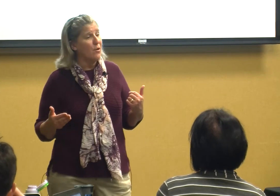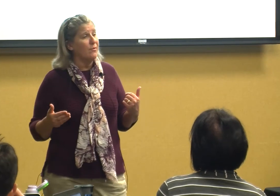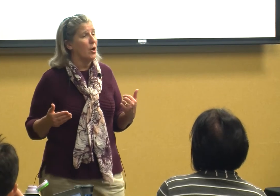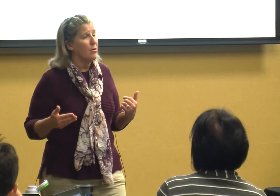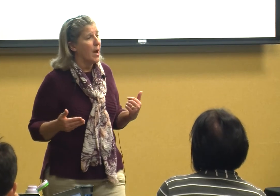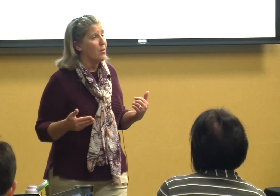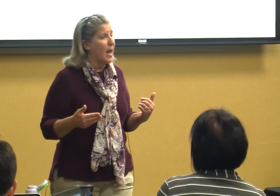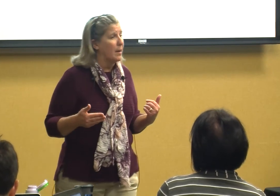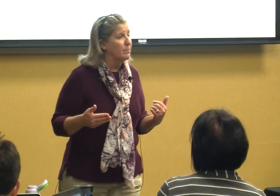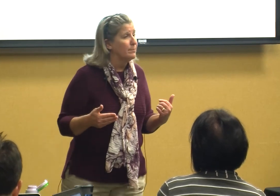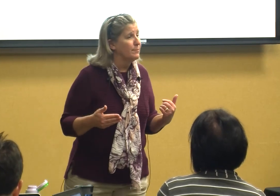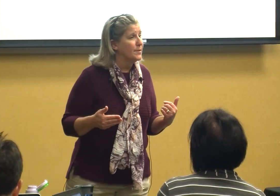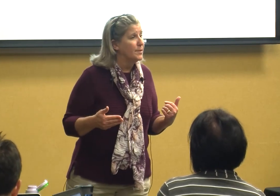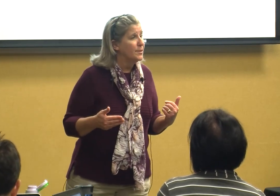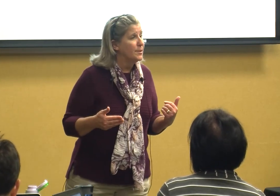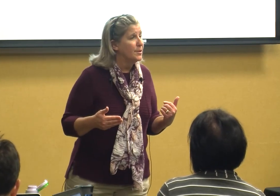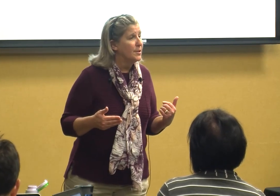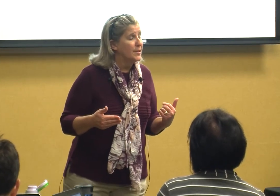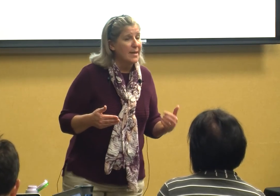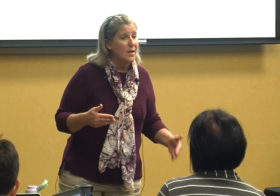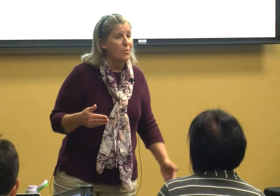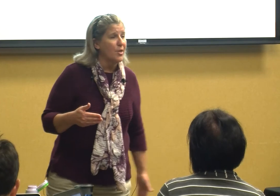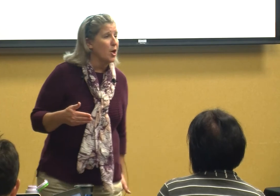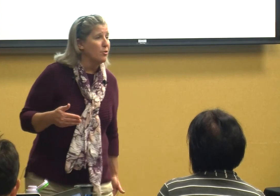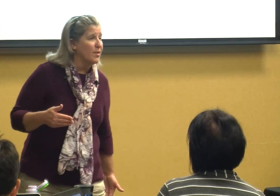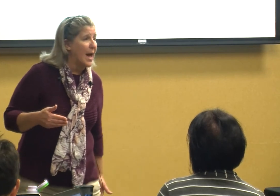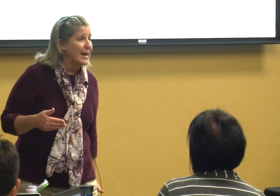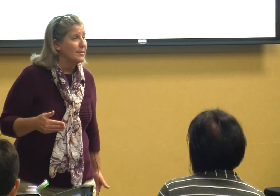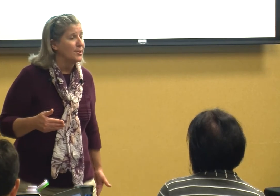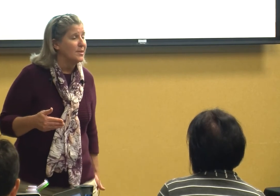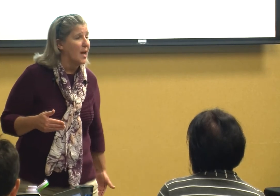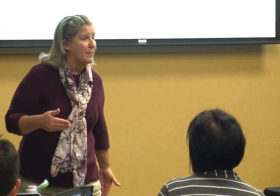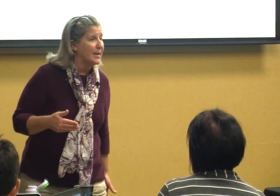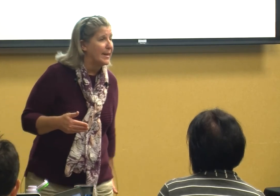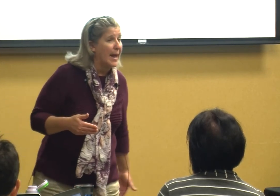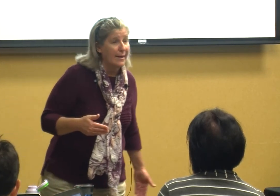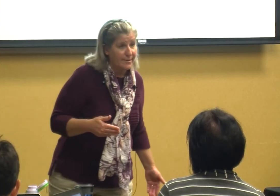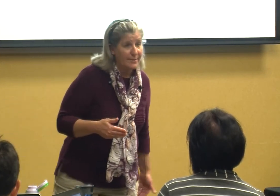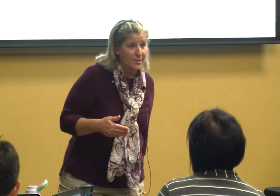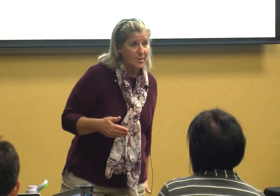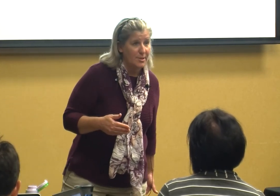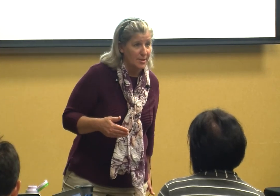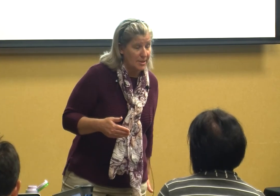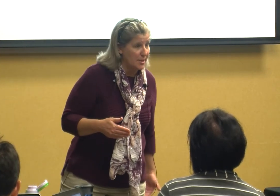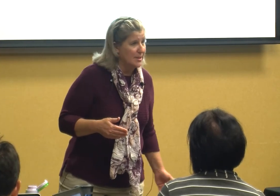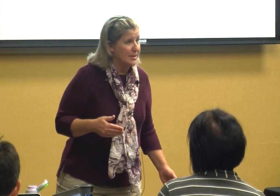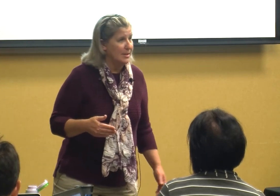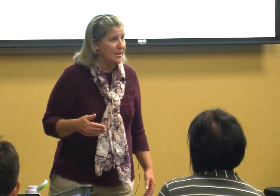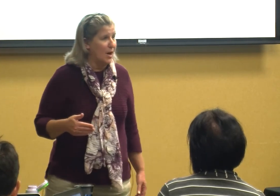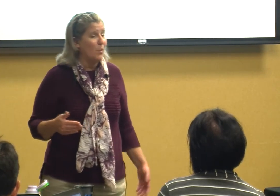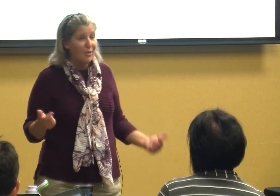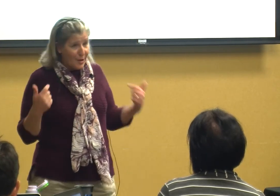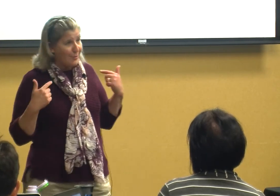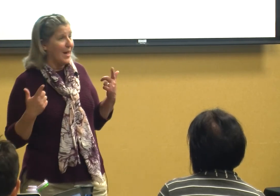even heard our name that's old thunder-thighs she's coming today you know what thunder thighs